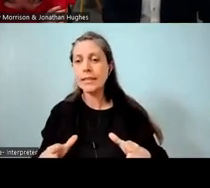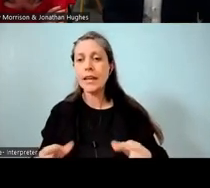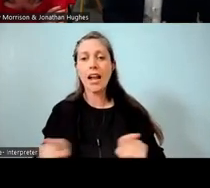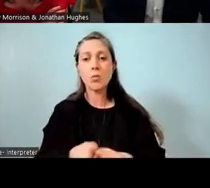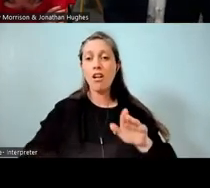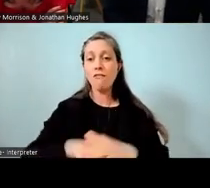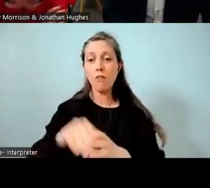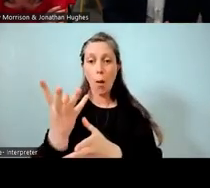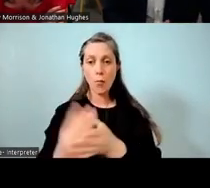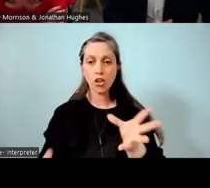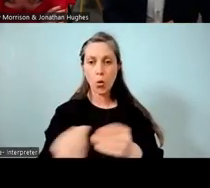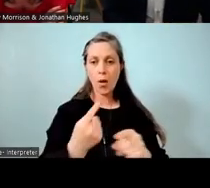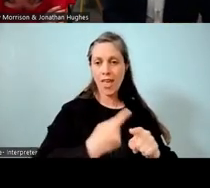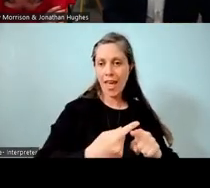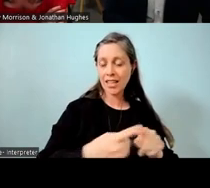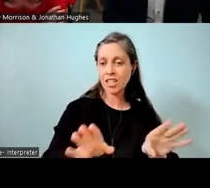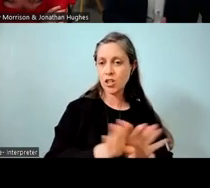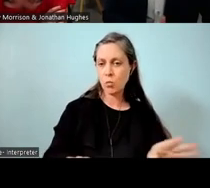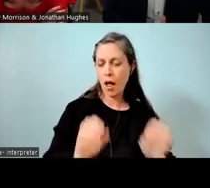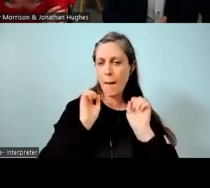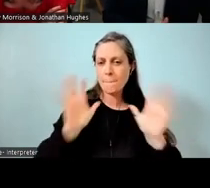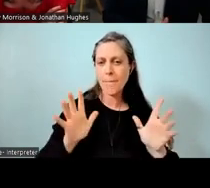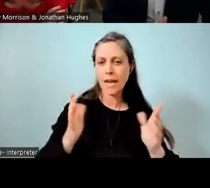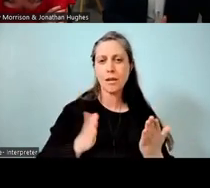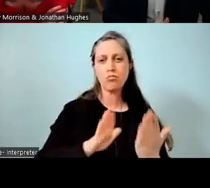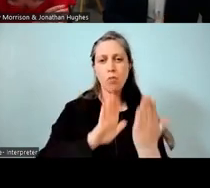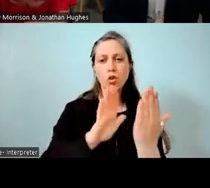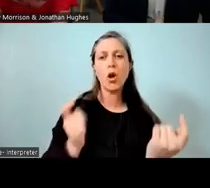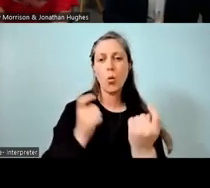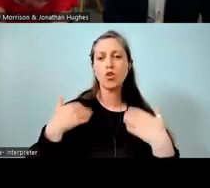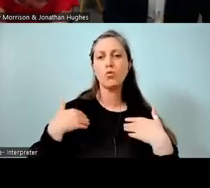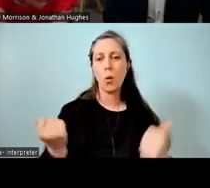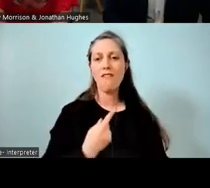with our English is obviously an amazing approach, and something that really works for us. Right.